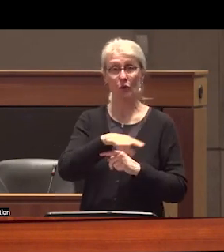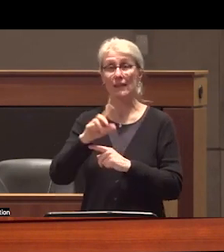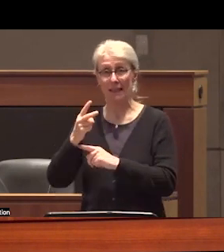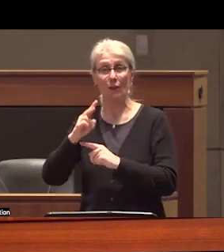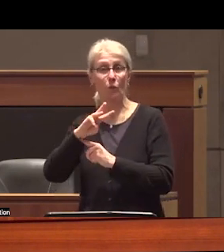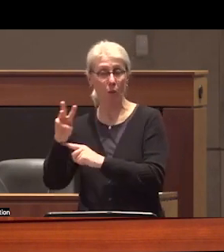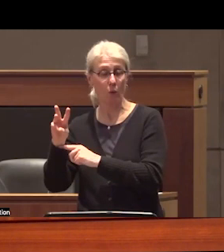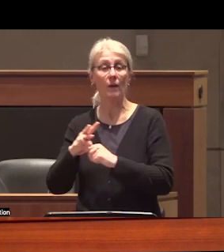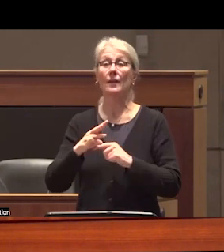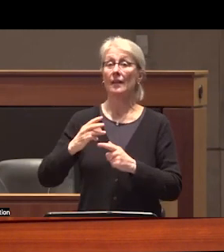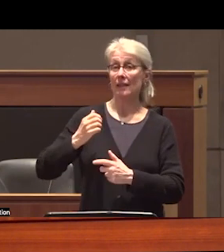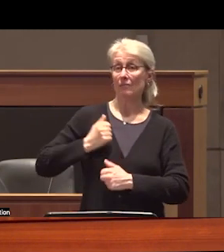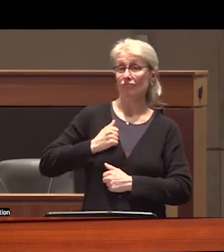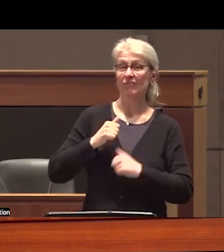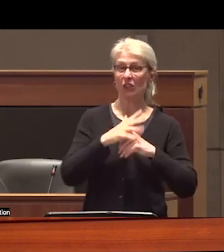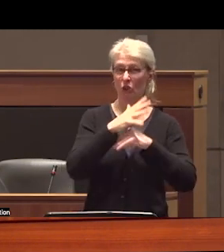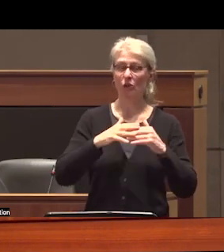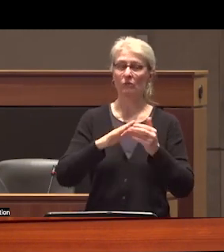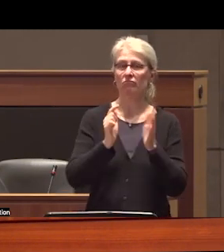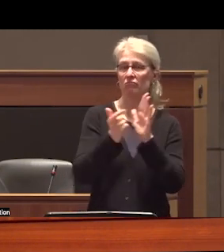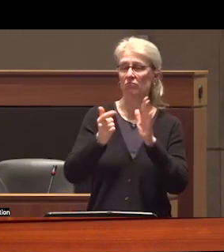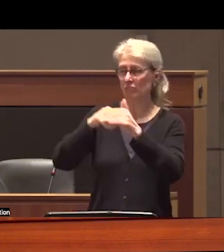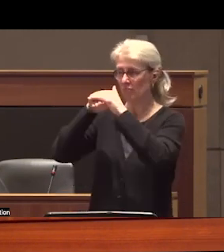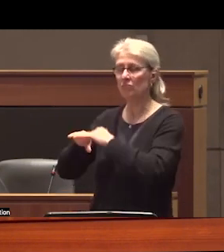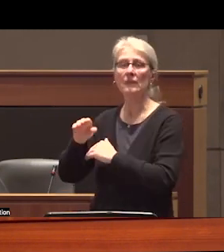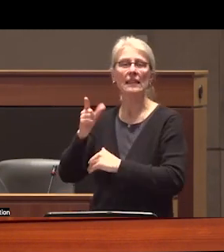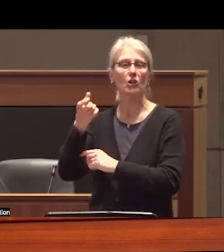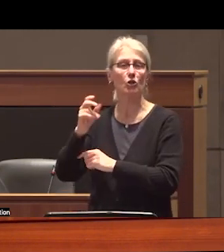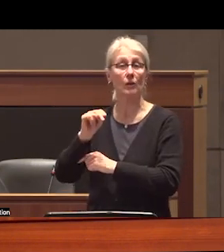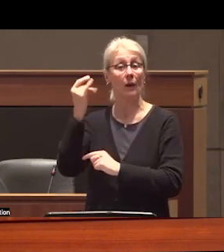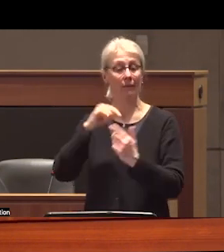banned from Royal Canadian Legions because the Indian Act still stipulated that they cannot